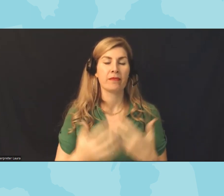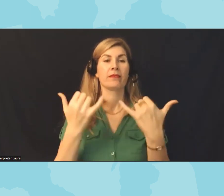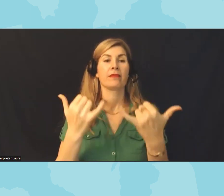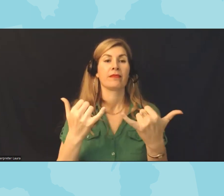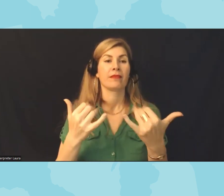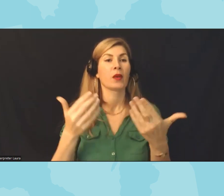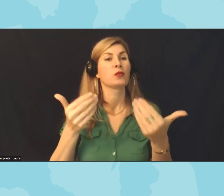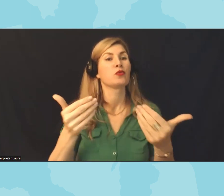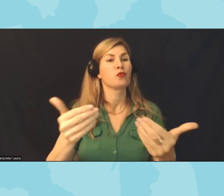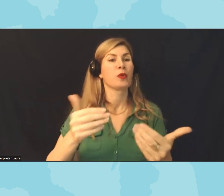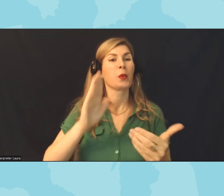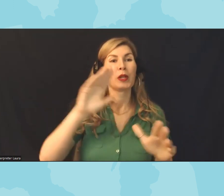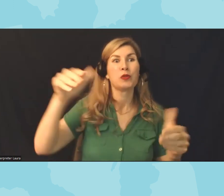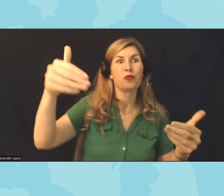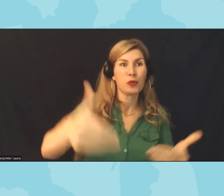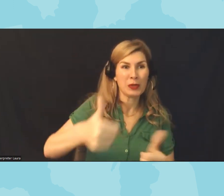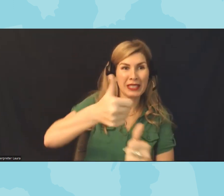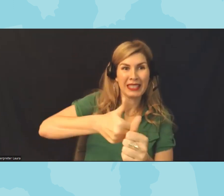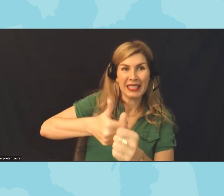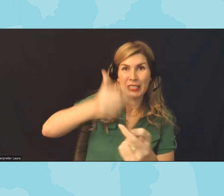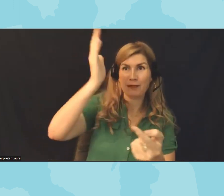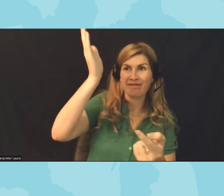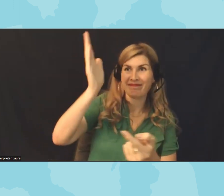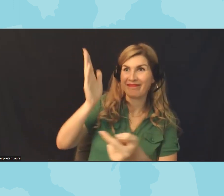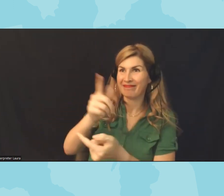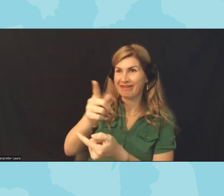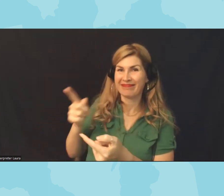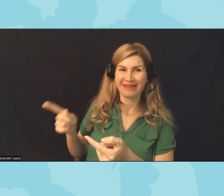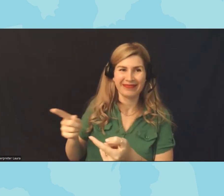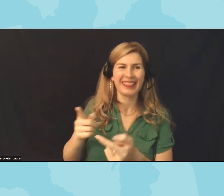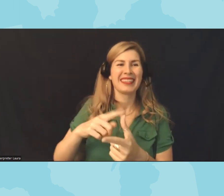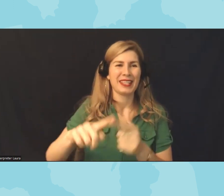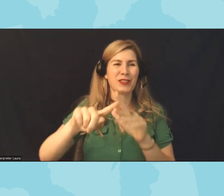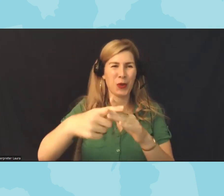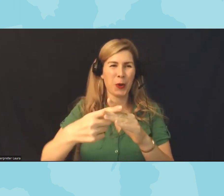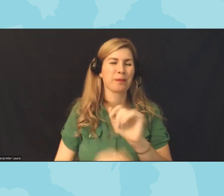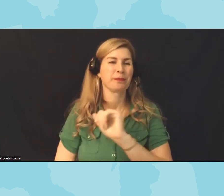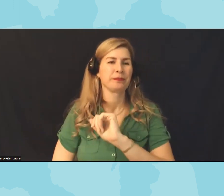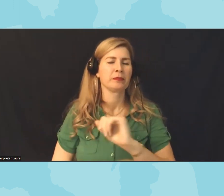the panelists quickly and then we'll get started and um just so folks have kind of an idea of what